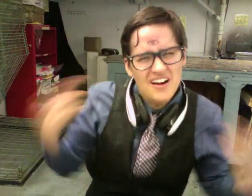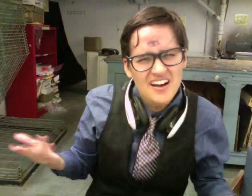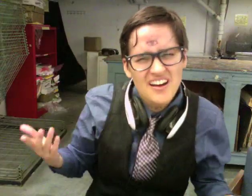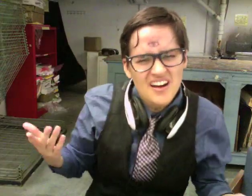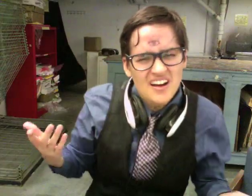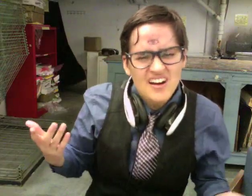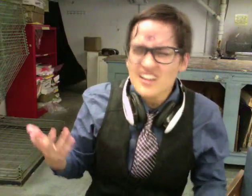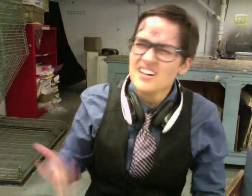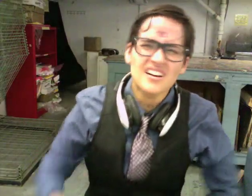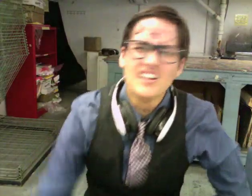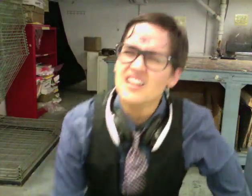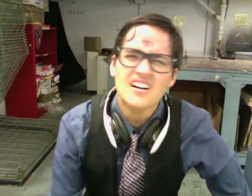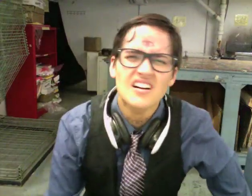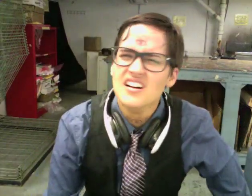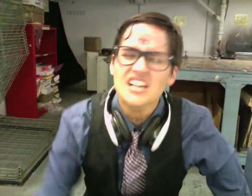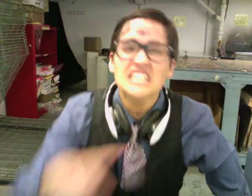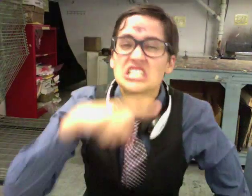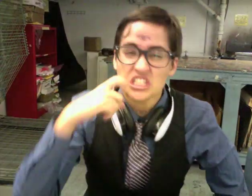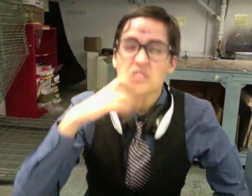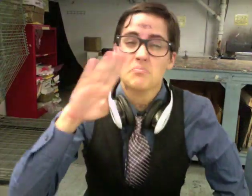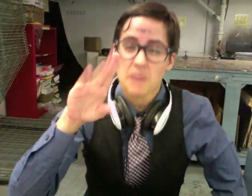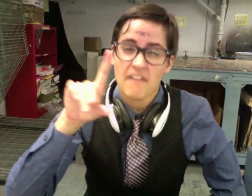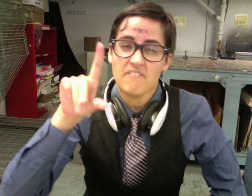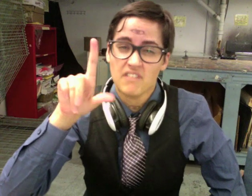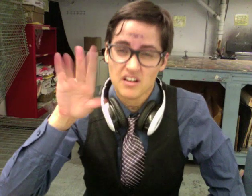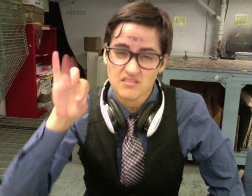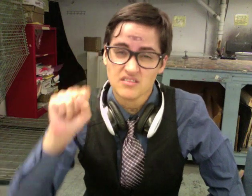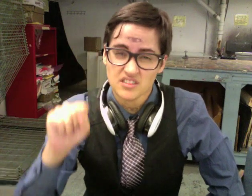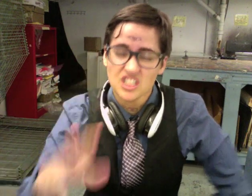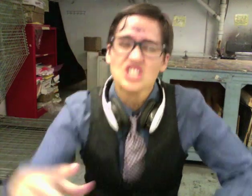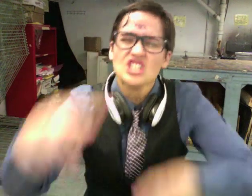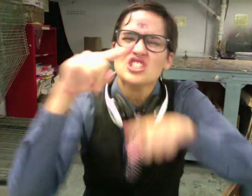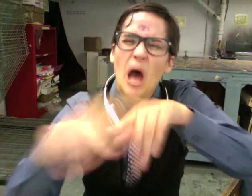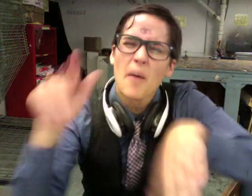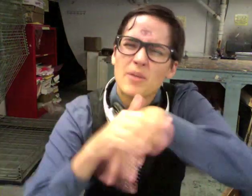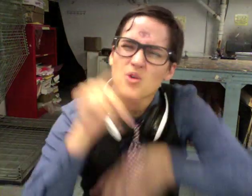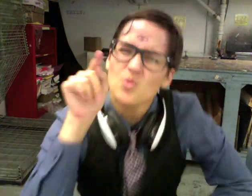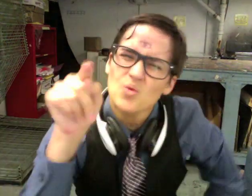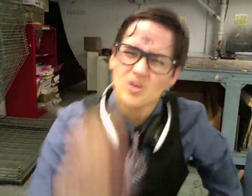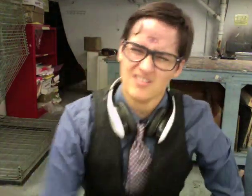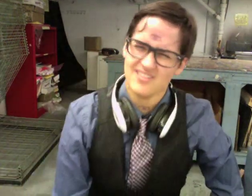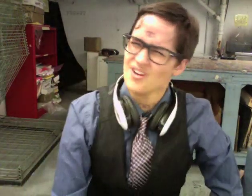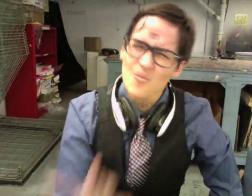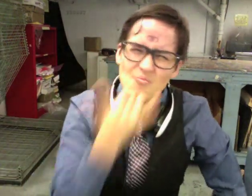practice for several minutes-- at least! For shame, Desert Bluffs. For shame.